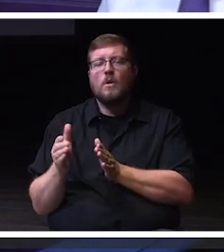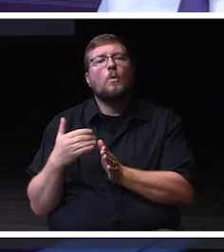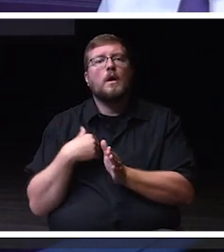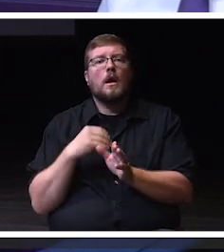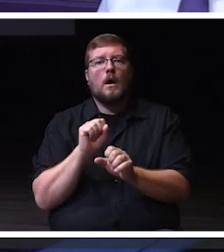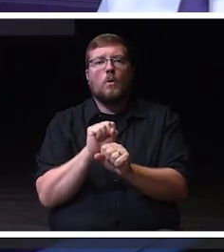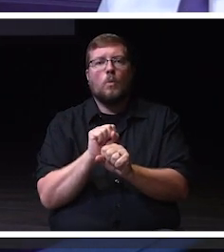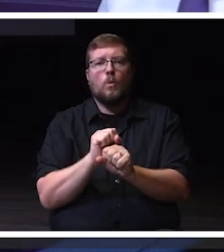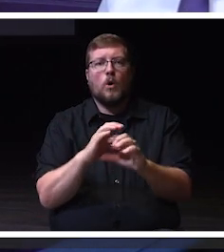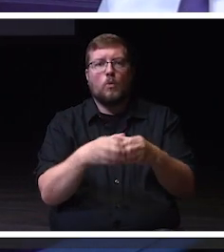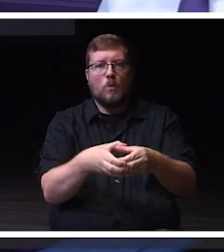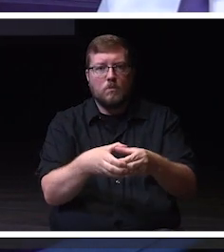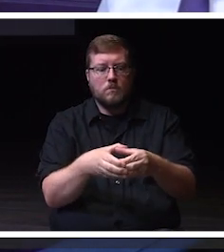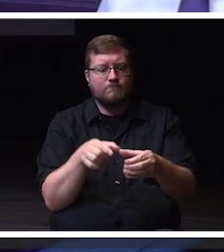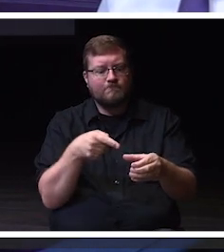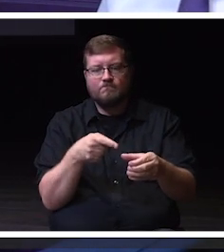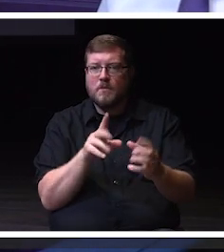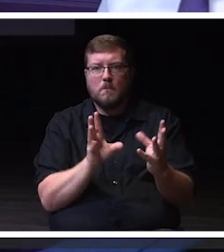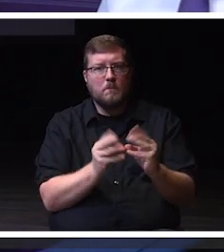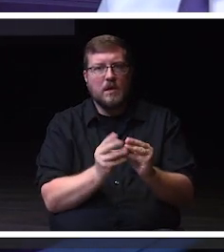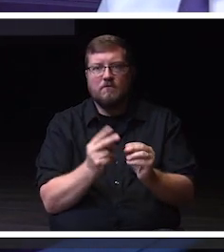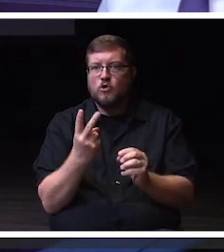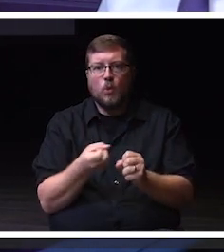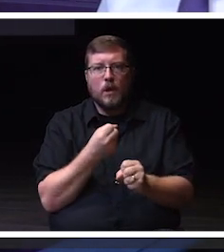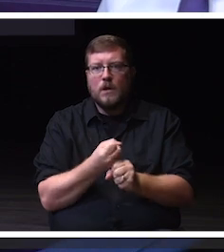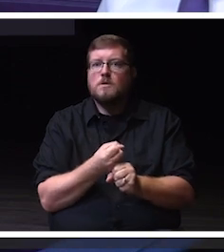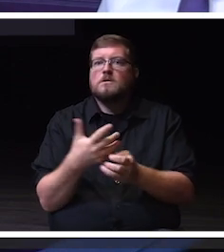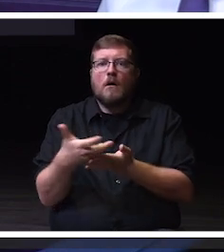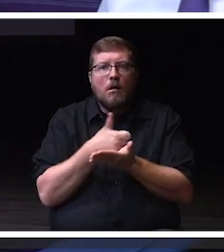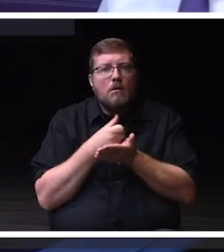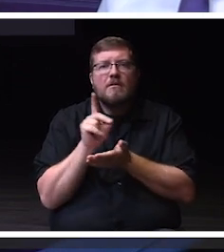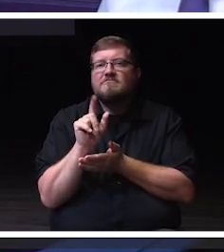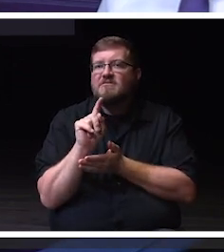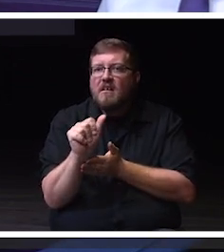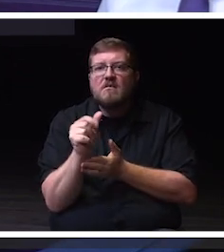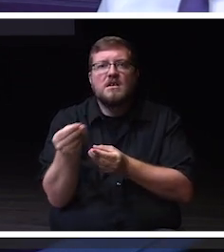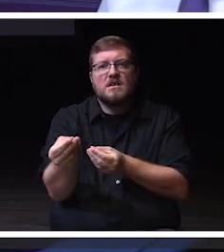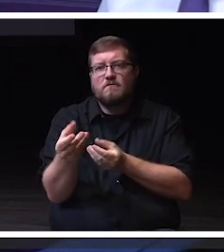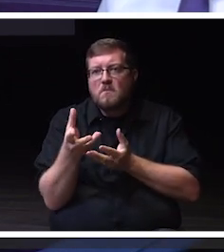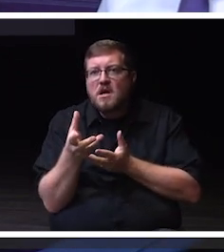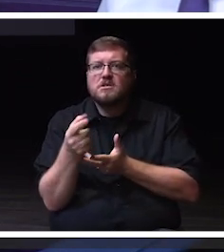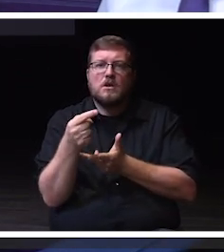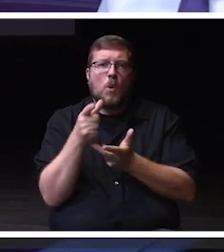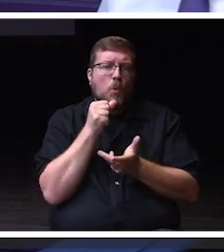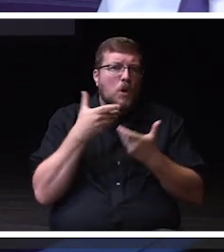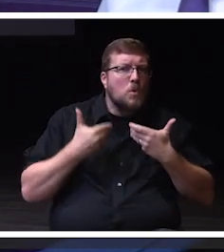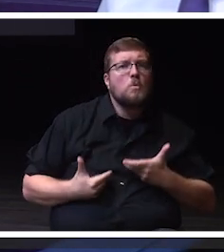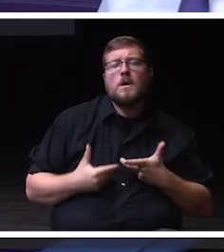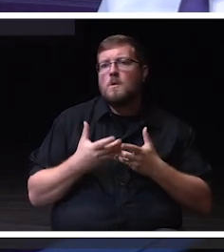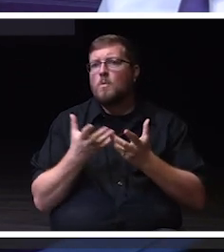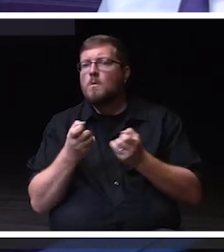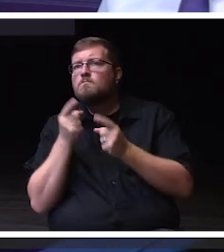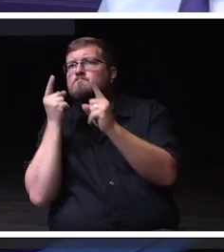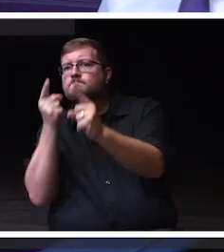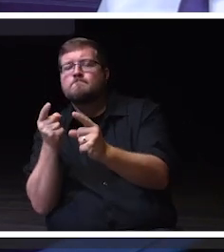two years has been collecting data, information about what we do, who we are, and who we aspire to be.